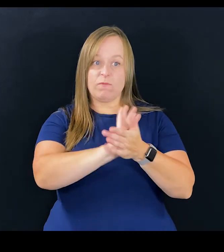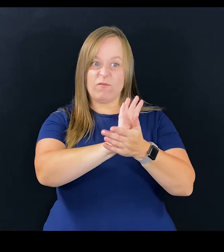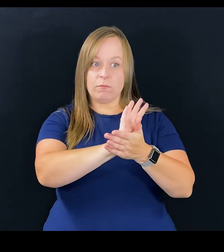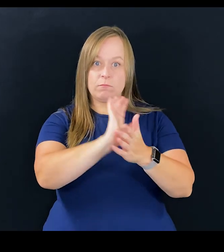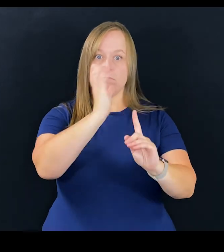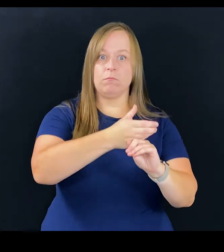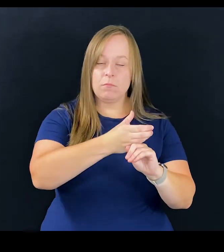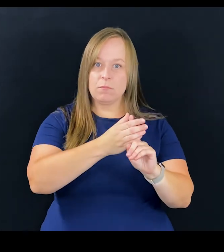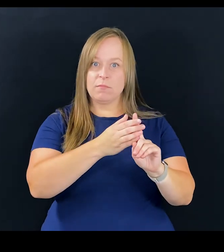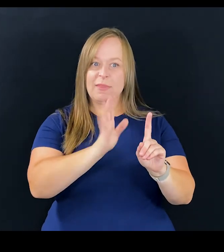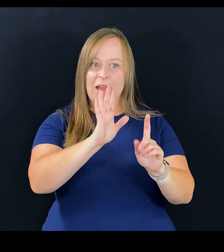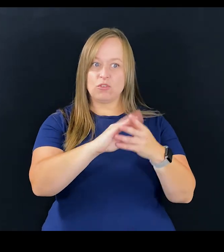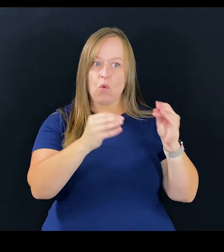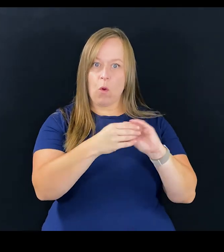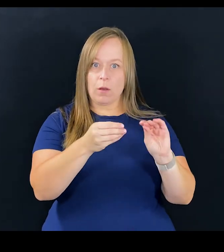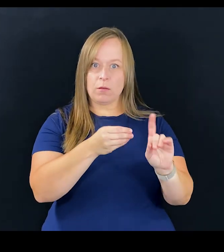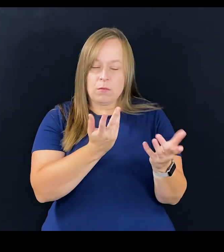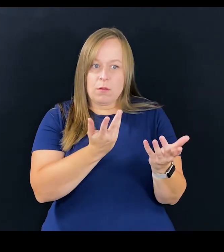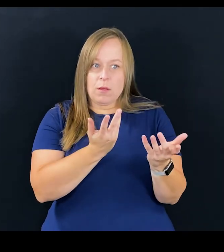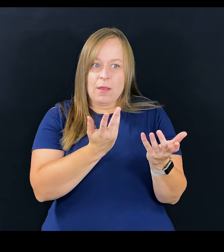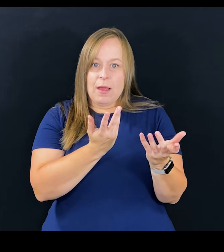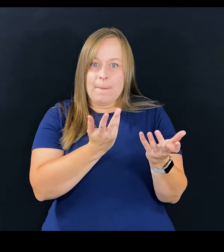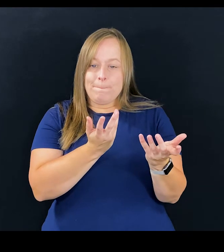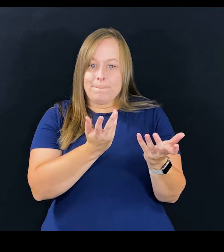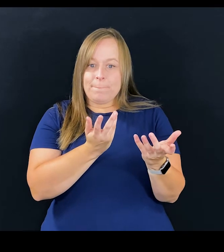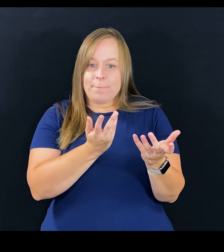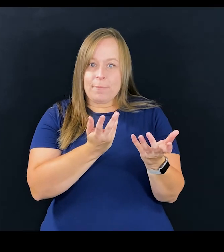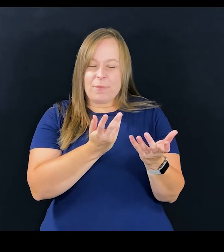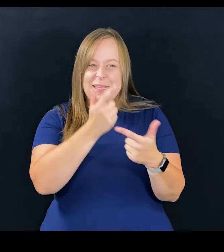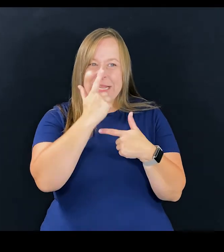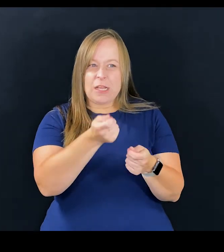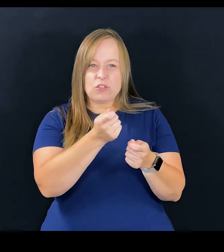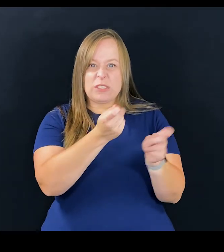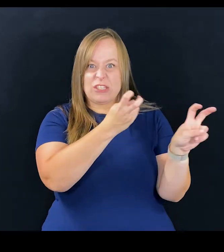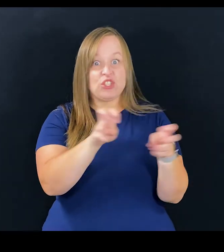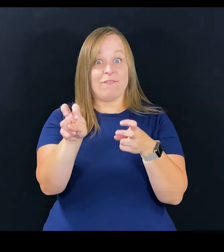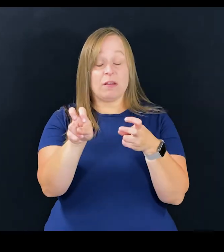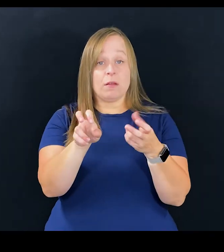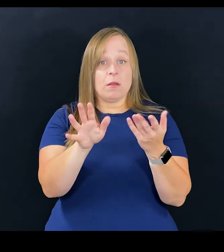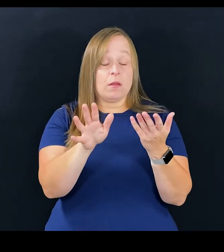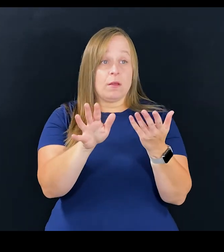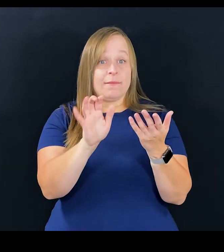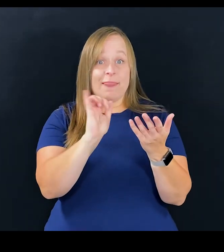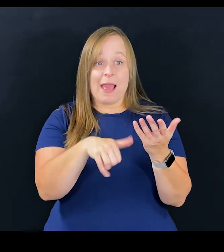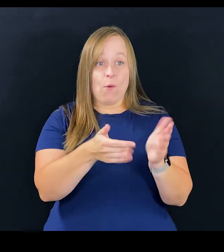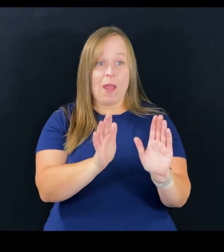that they are participating in that storyline on. And it's such an interesting shift in that